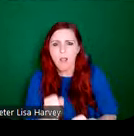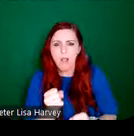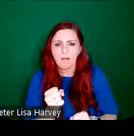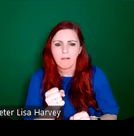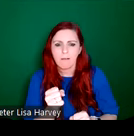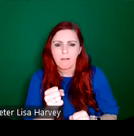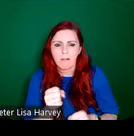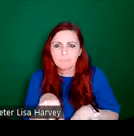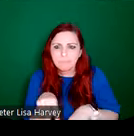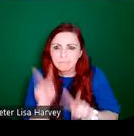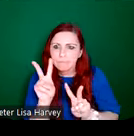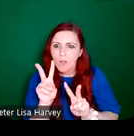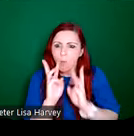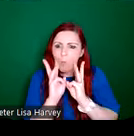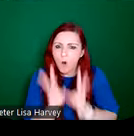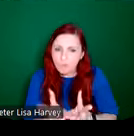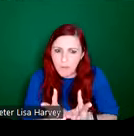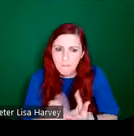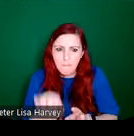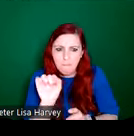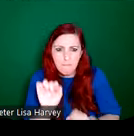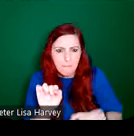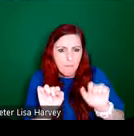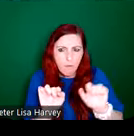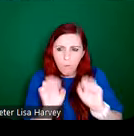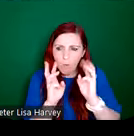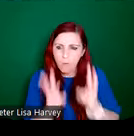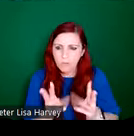encompassing St. Patrick here and there's this beautiful exquisite detailing as